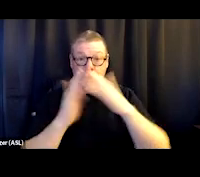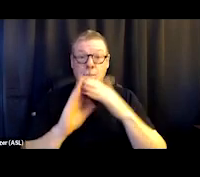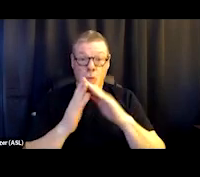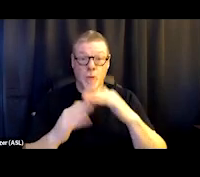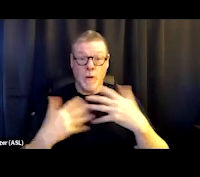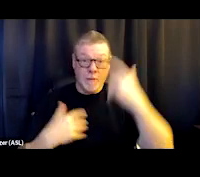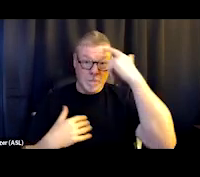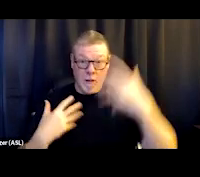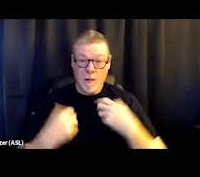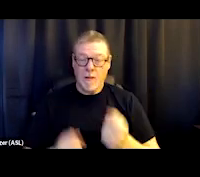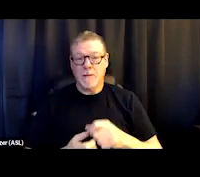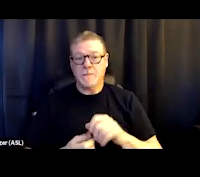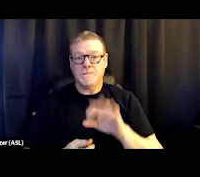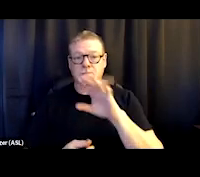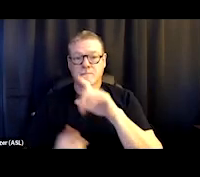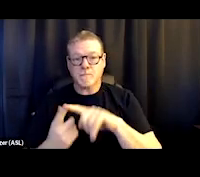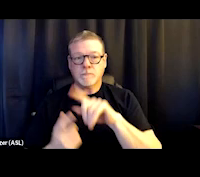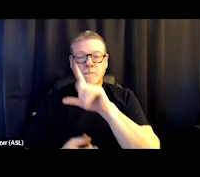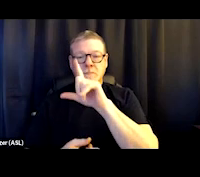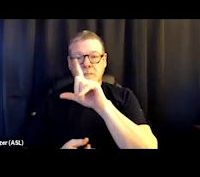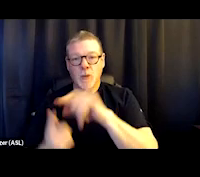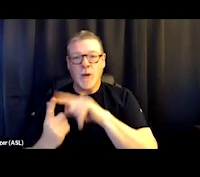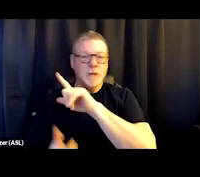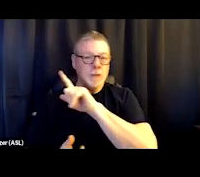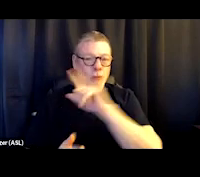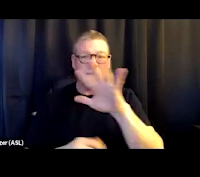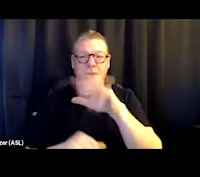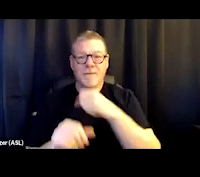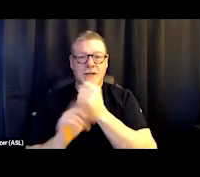was dying 20 to 25 years before their counterparts,